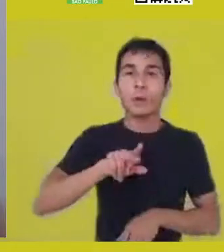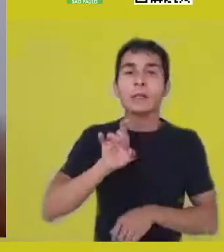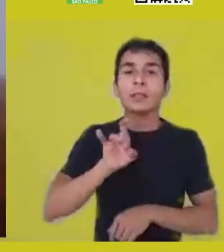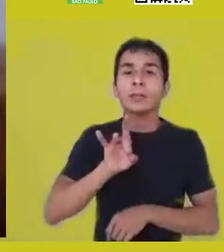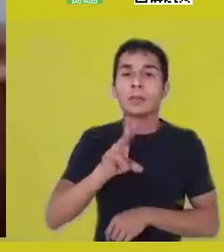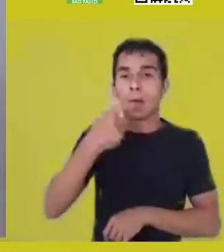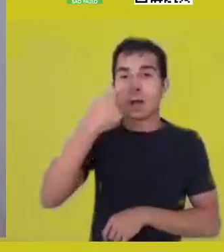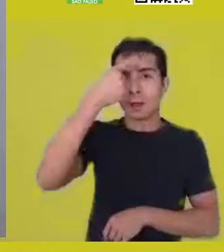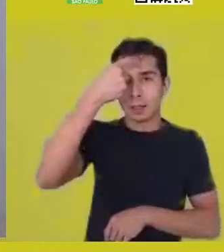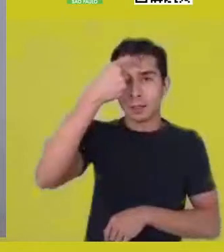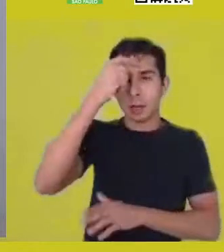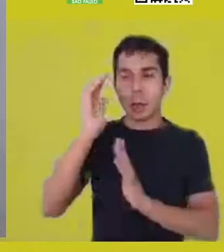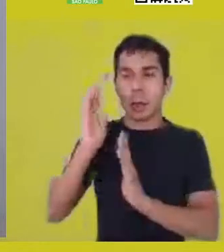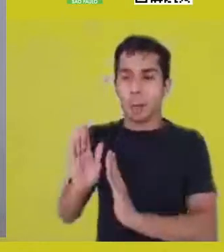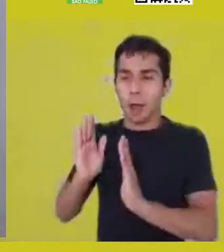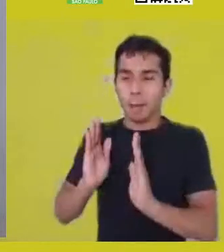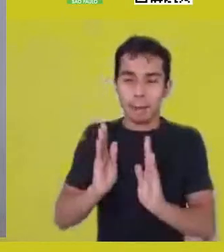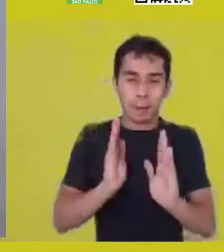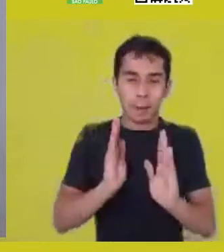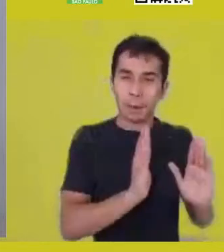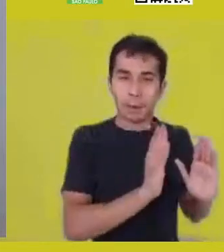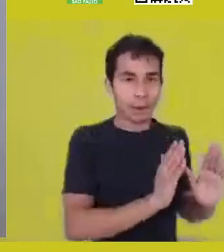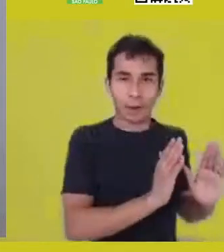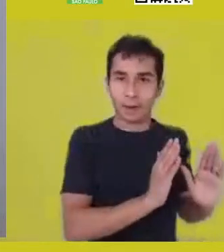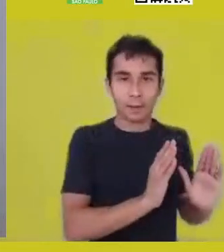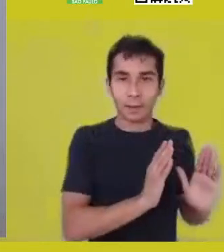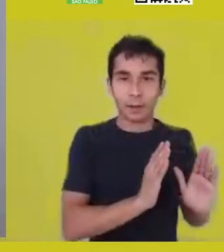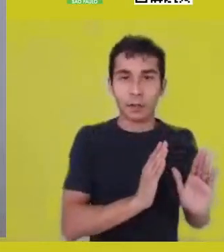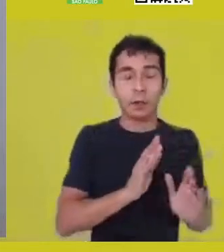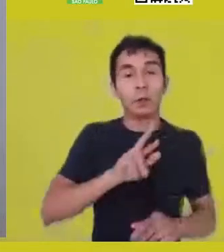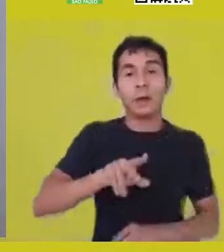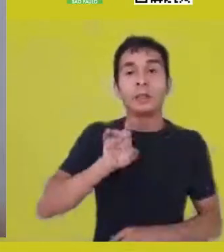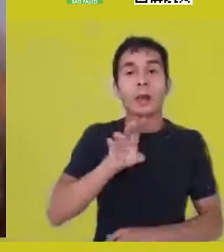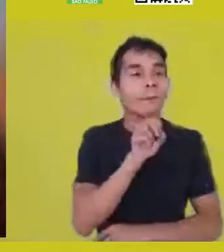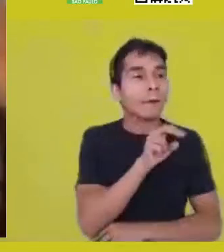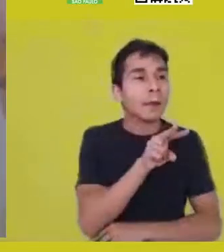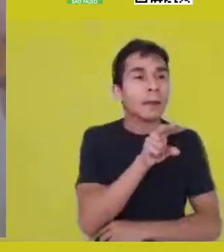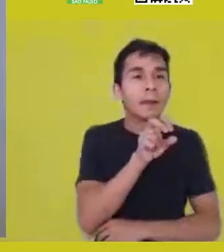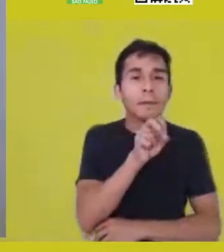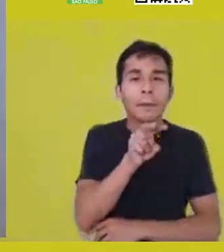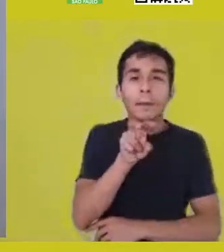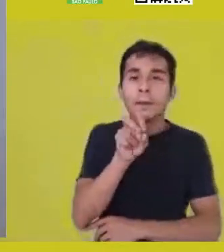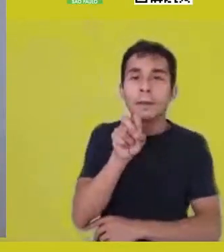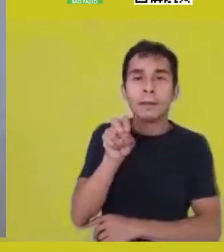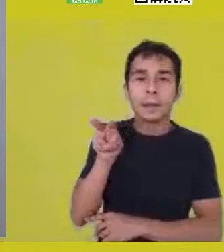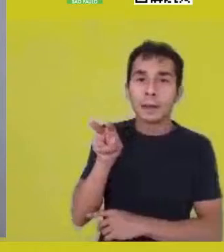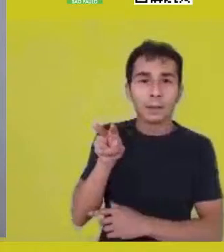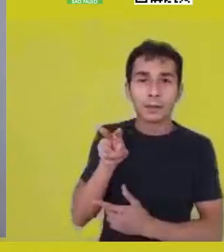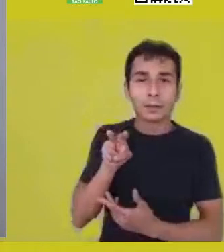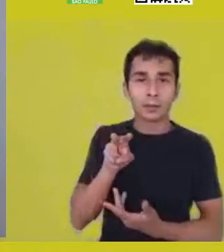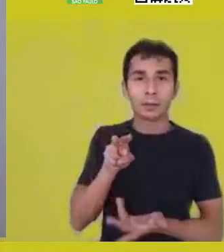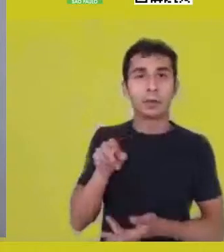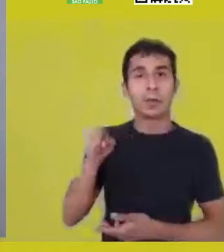that don’t restrict themselves to visual perspective Oyeronke Oyewumi teaches us about that -